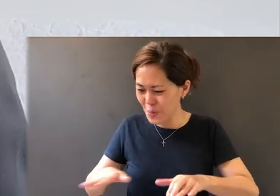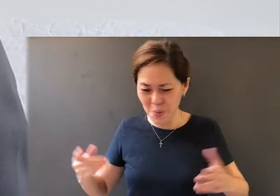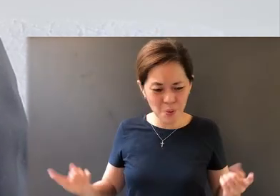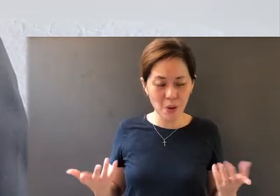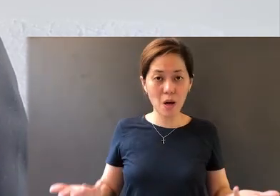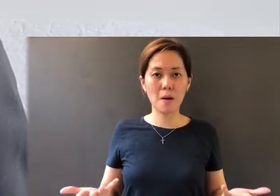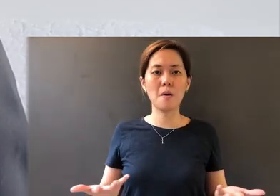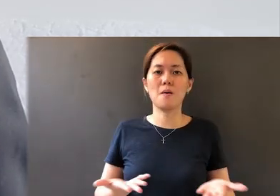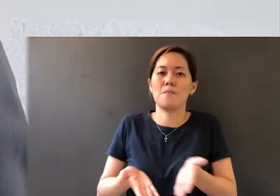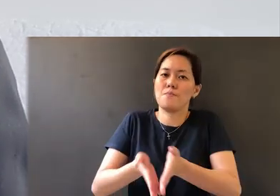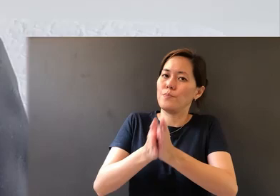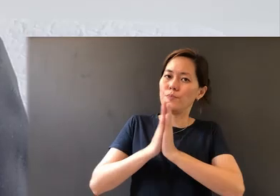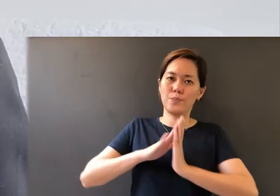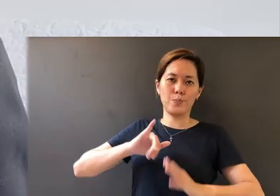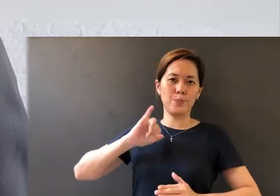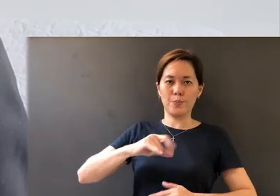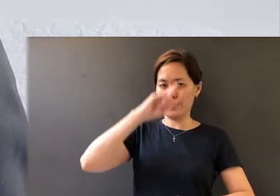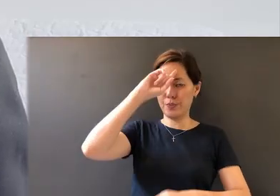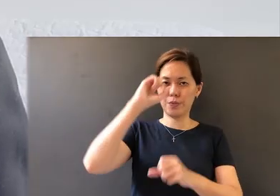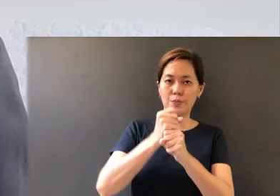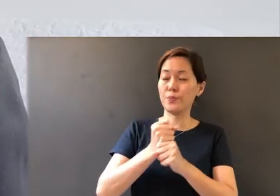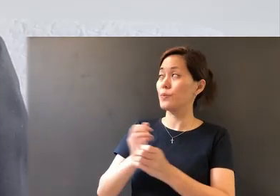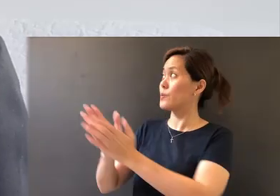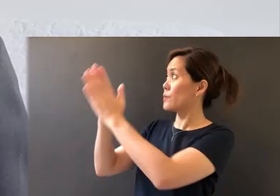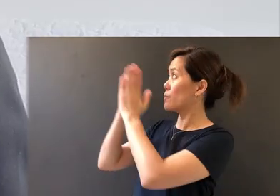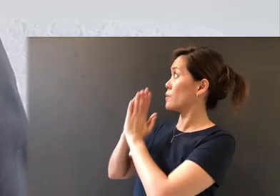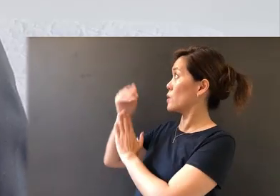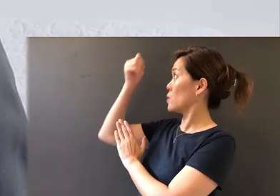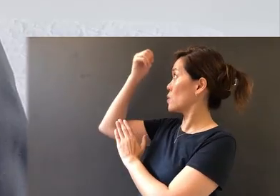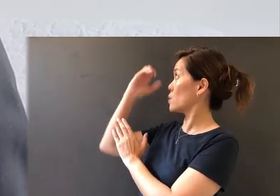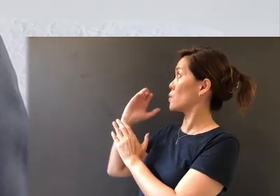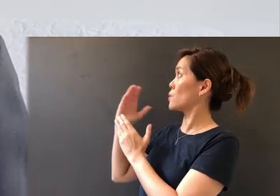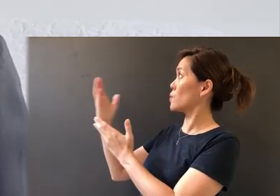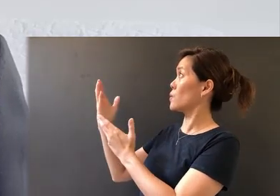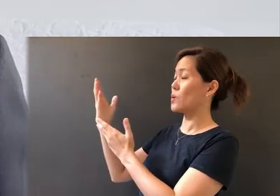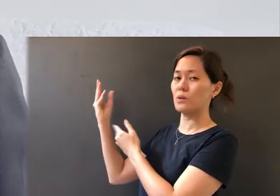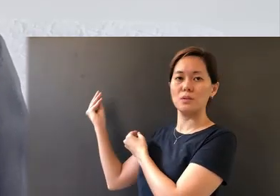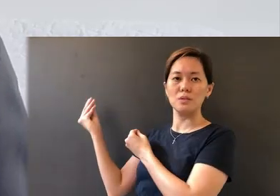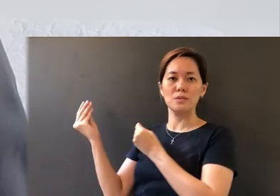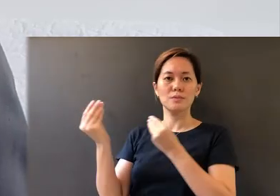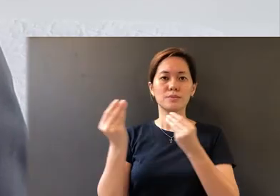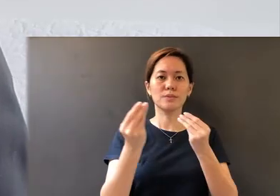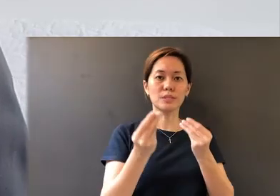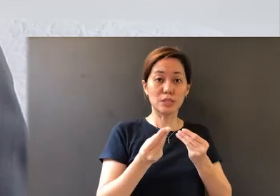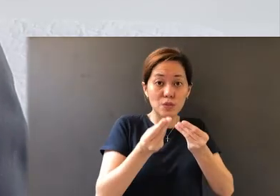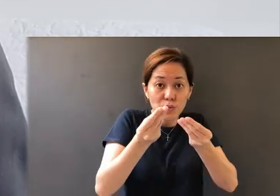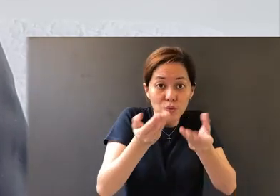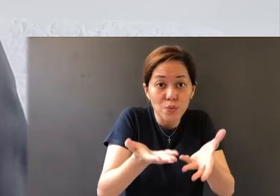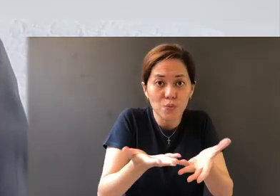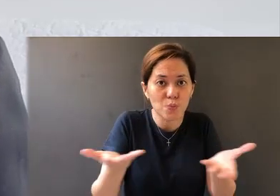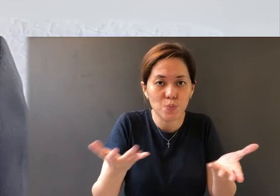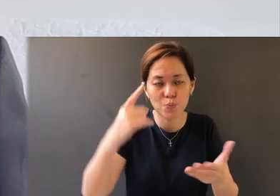pray this (in) faith and ask God to give you His wisdom, to show you